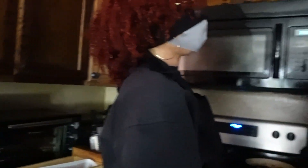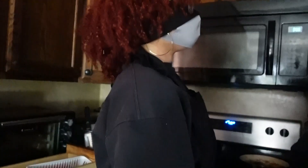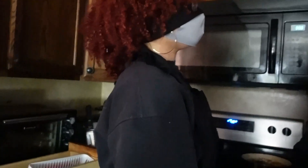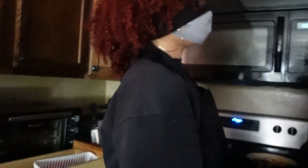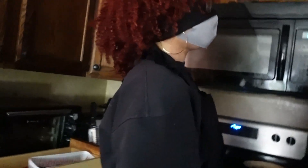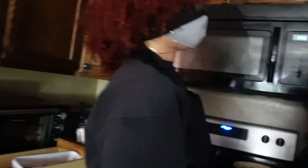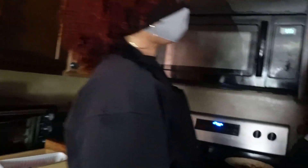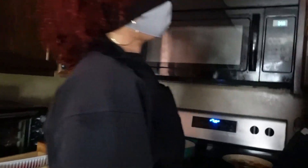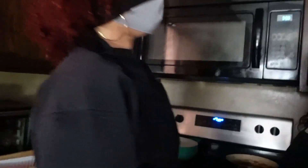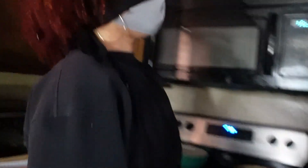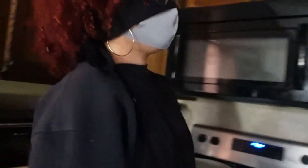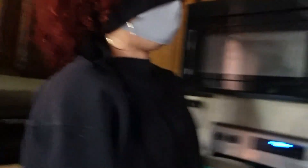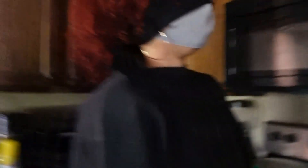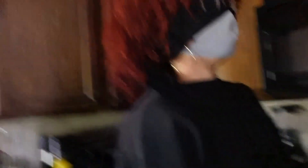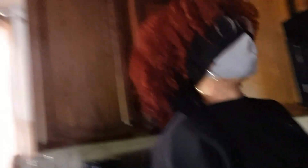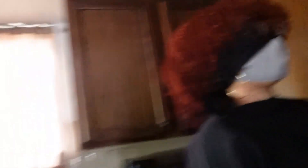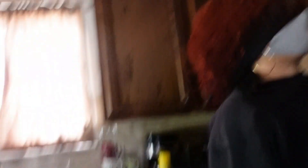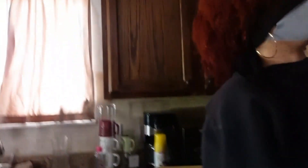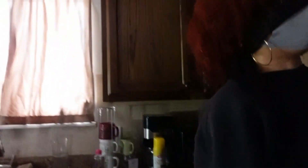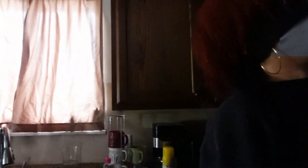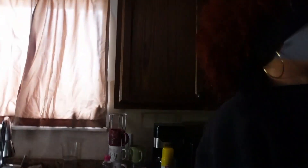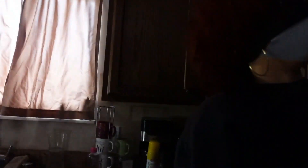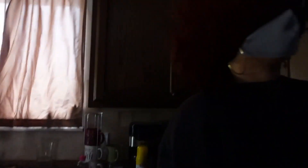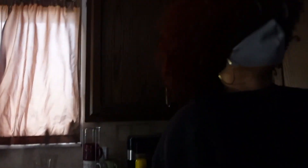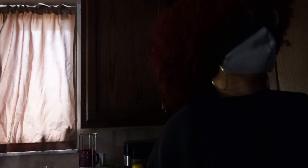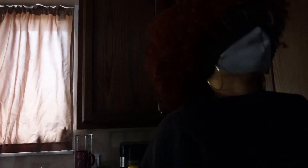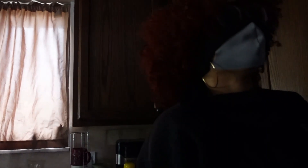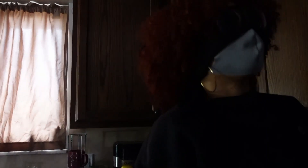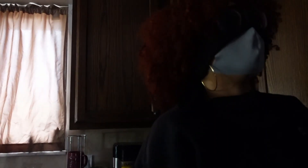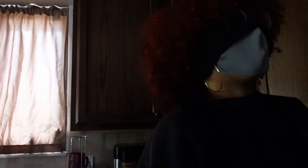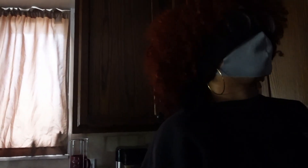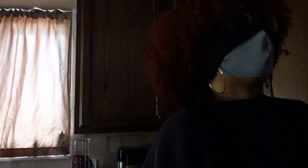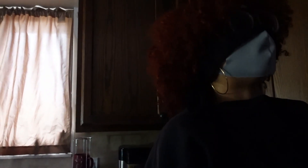18 minutes I know you're suffering right now you can't say [ __ ]